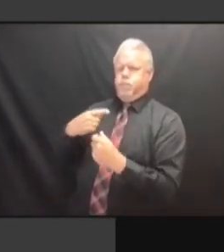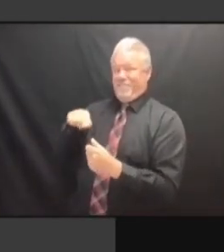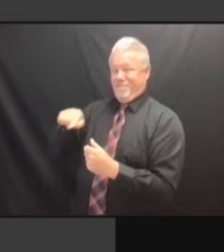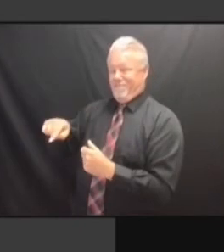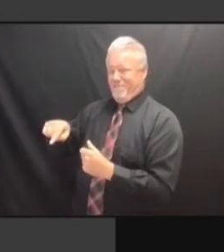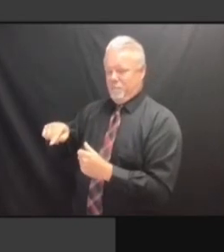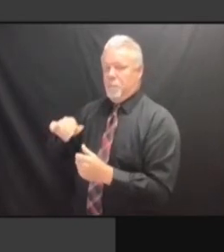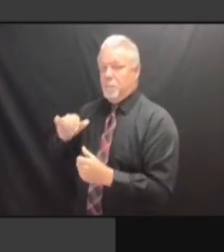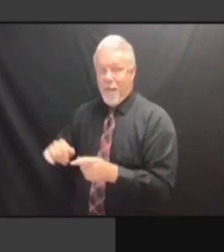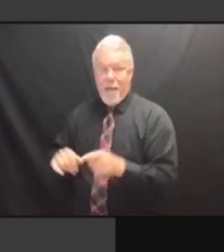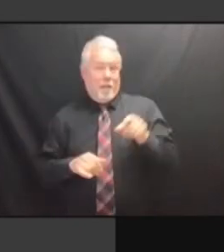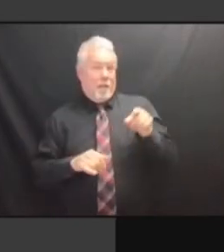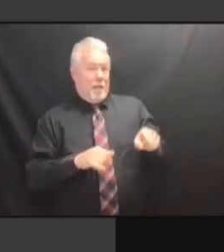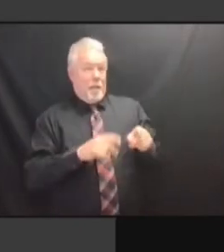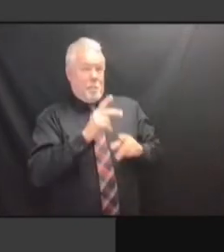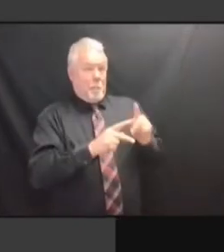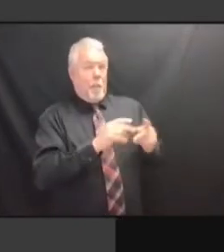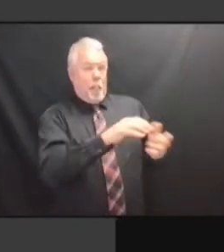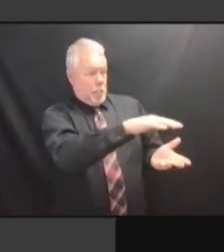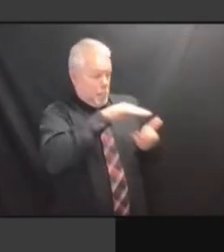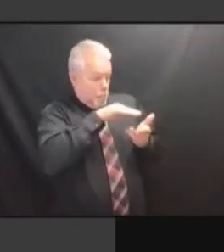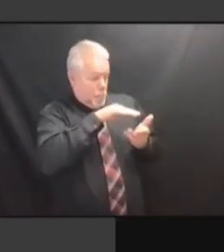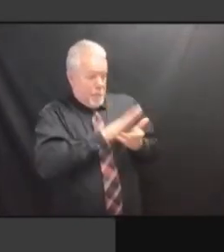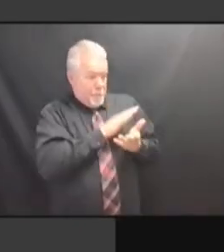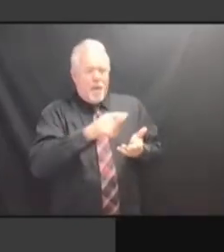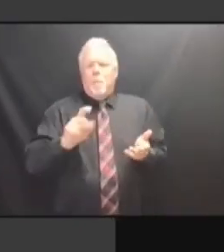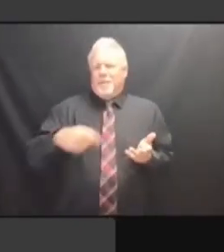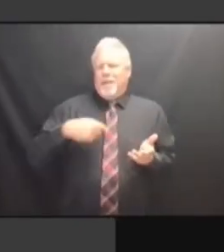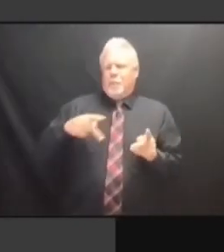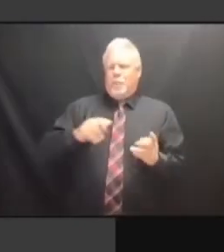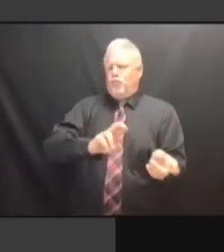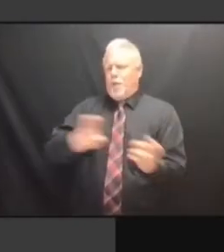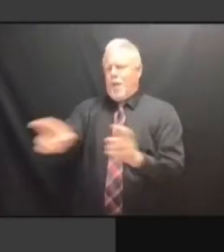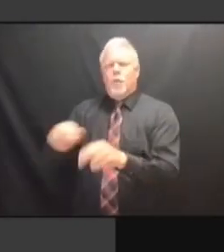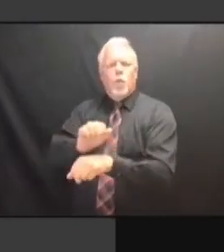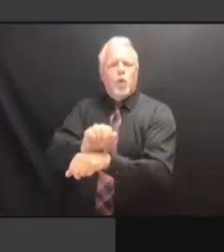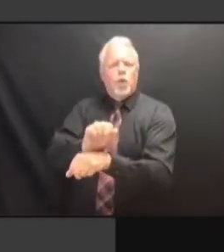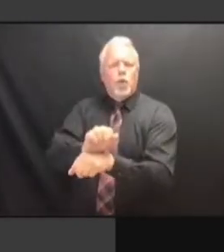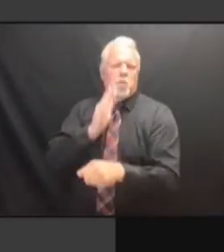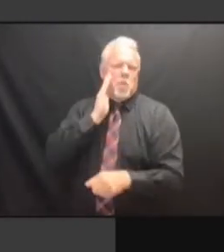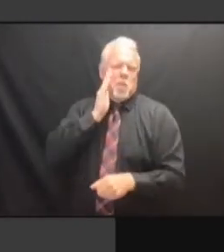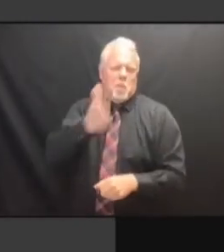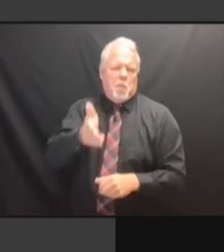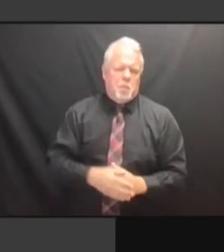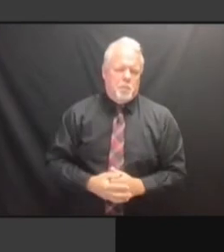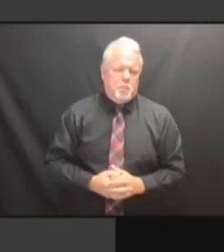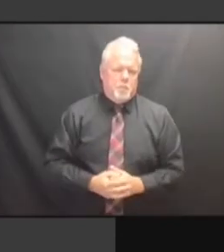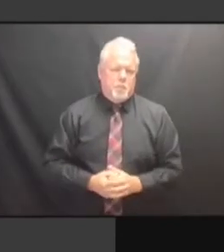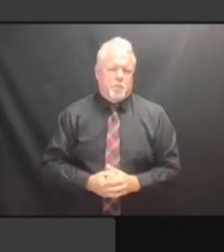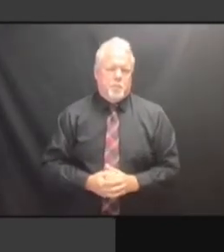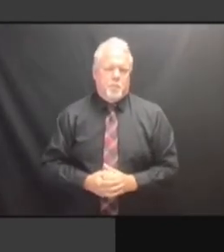STARTS WITH SOME KIND OF ORIGINAL DOCUMENT SO STARTS WITH SOME KIND OF ORIGINAL DOCUMENT SO THERE'S ORIGINAL DOCUMENT SO THERE'S ORIGINAL DOCUMENT SO THERE'S SOMETHING ORIGINAL DOCUMENT SO THERE'S SOMETHING ORIGINAL, ORIGINAL DOCUMENT SO THERE'S SOMETHING ORIGINAL, SO ORIGINAL DOCUMENT SO THERE'S SOMETHING ORIGINAL, SO WE ORIGINAL DOCUMENT SO THERE'S SOMETHING ORIGINAL, SO WE HAVE SOMETHING ORIGINAL, SO WE HAVE SOMETHING ORIGINAL, SO WE HAVE TO SOMETHING ORIGINAL, SO WE HAVE TO HAVE SOMETHING ORIGINAL, SO WE HAVE TO HAVE SOME SOMETHING ORIGINAL, SO WE HAVE TO HAVE SOME AVAILABILITY SOMETHING ORIGINAL, SO WE HAVE TO HAVE SOME AVAILABILITY FOR TO HAVE SOME AVAILABILITY FOR TO HAVE SOME AVAILABILITY FOR THE TO HAVE SOME AVAILABILITY FOR THE PUBLIC TO HAVE SOME AVAILABILITY FOR THE PUBLIC TO TO HAVE SOME AVAILABILITY FOR THE PUBLIC TO COME TO HAVE SOME AVAILABILITY FOR THE PUBLIC TO COME IN TO HAVE SOME AVAILABILITY FOR THE PUBLIC TO COME IN AND TO HAVE SOME AVAILABILITY FOR THE PUBLIC TO COME IN AND GIVE THE PUBLIC TO COME IN AND GIVE THE PUBLIC TO COME IN AND GIVE US THE PUBLIC TO COME IN AND GIVE US A THE PUBLIC TO COME IN AND GIVE US A PHYSICAL THE PUBLIC TO COME IN AND GIVE US A PHYSICAL DOCUMENT. US A PHYSICAL DOCUMENT. US A PHYSICAL DOCUMENT. WE'LL US A PHYSICAL DOCUMENT. WE'LL HAVE US A PHYSICAL DOCUMENT. WE'LL HAVE A